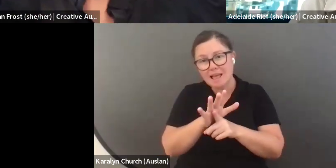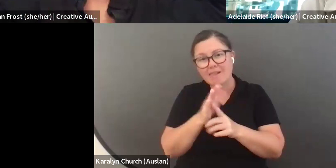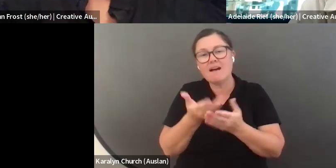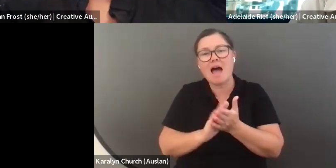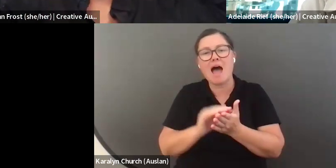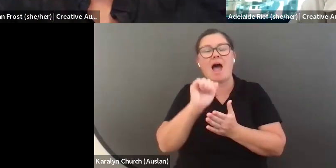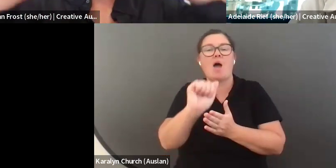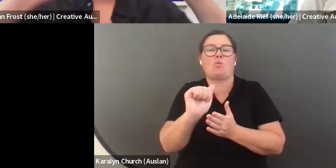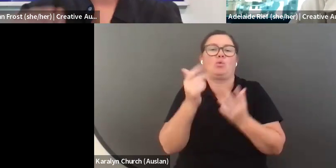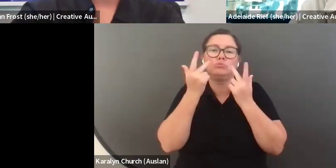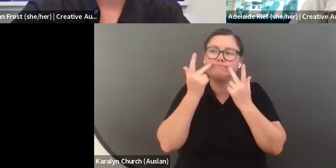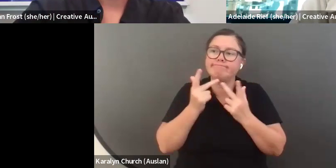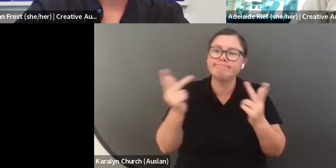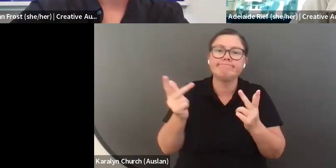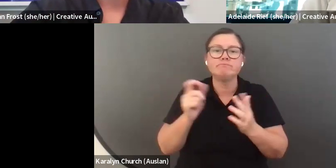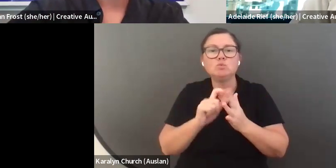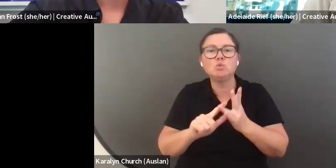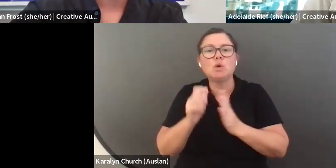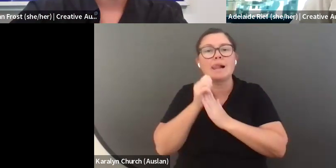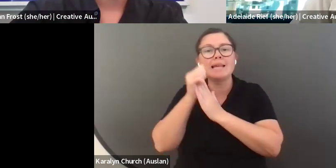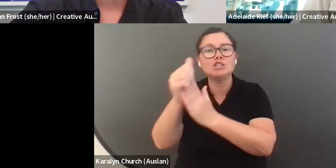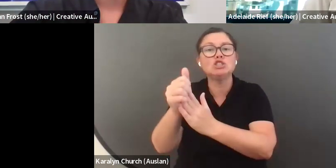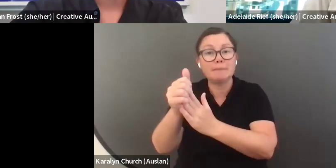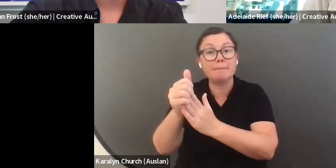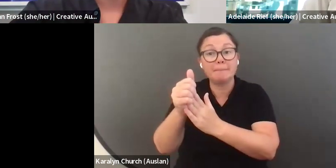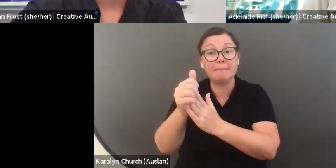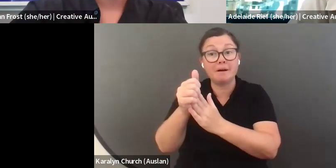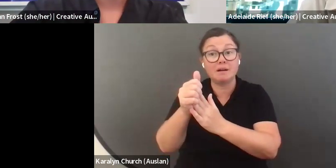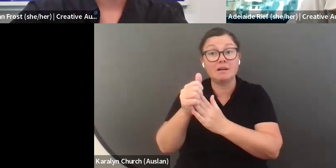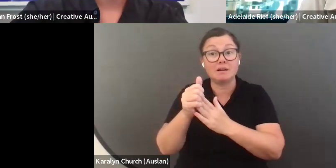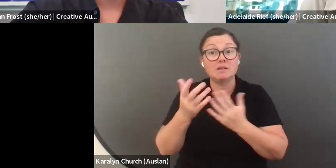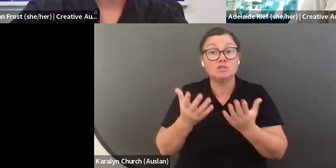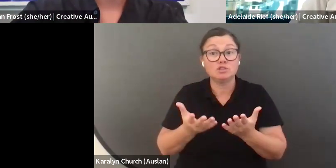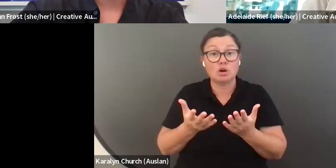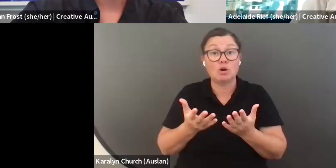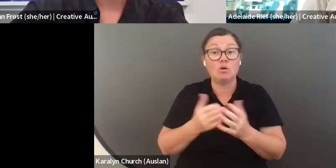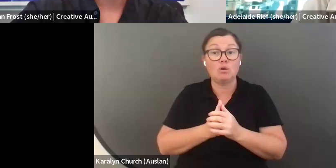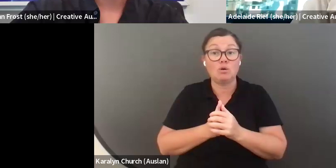tell us about yourself and how you practice leadership. The question is whether or not